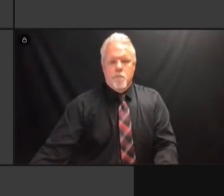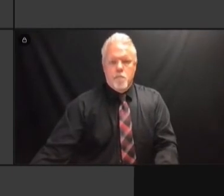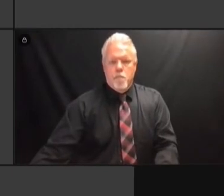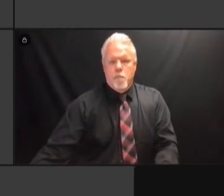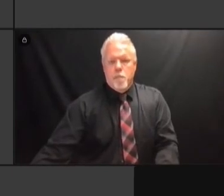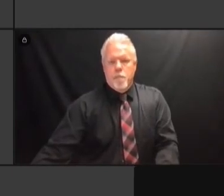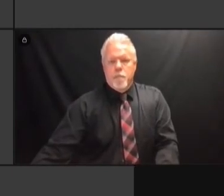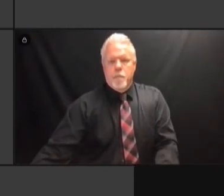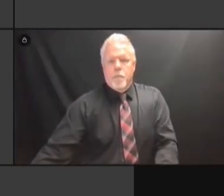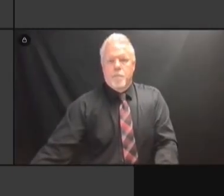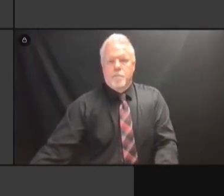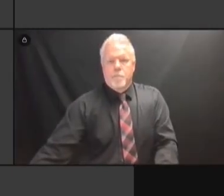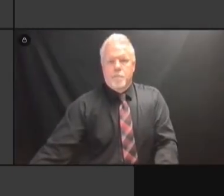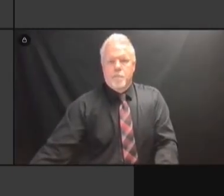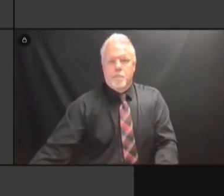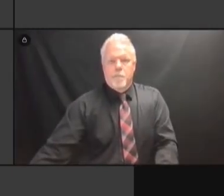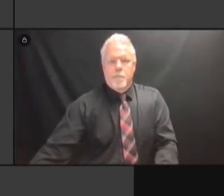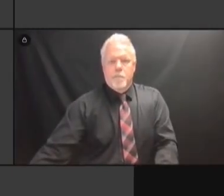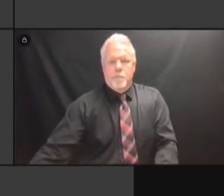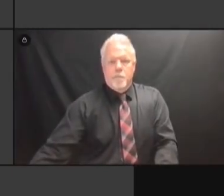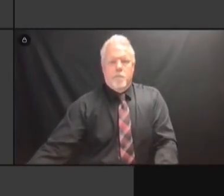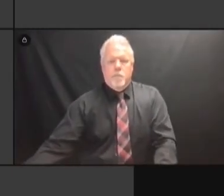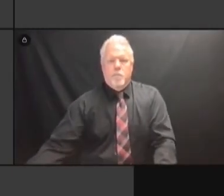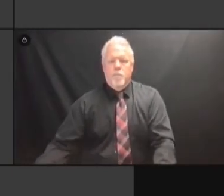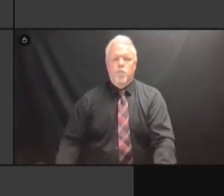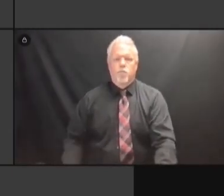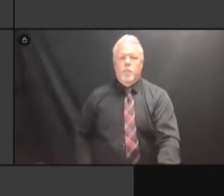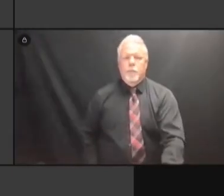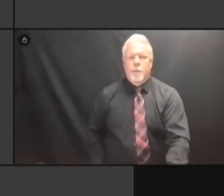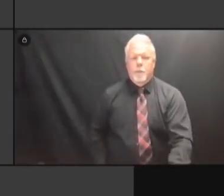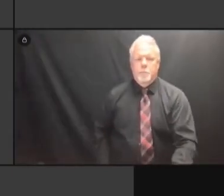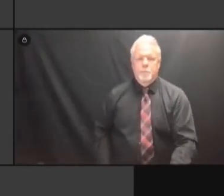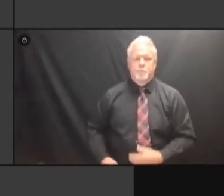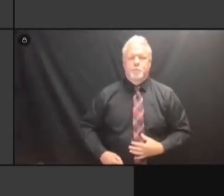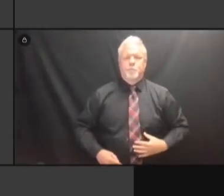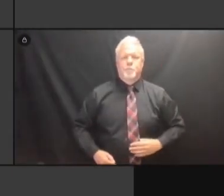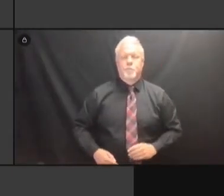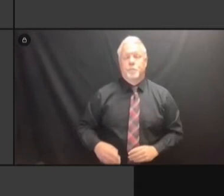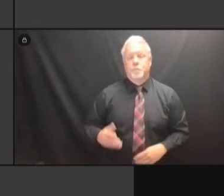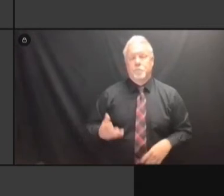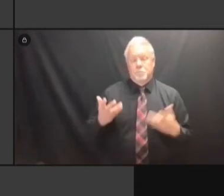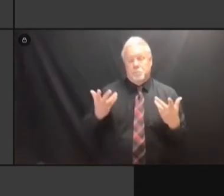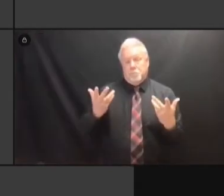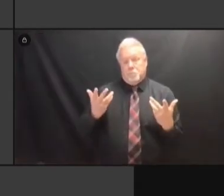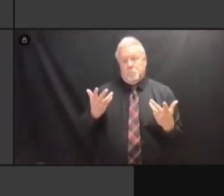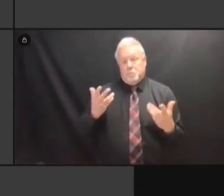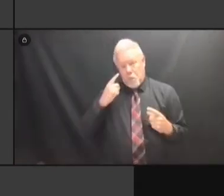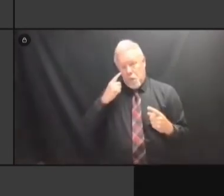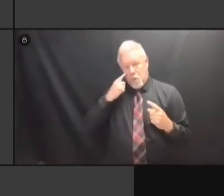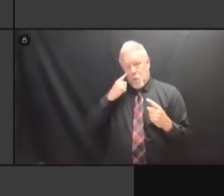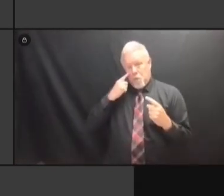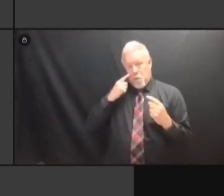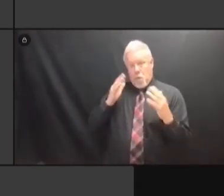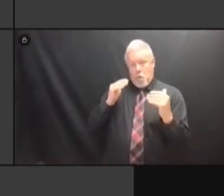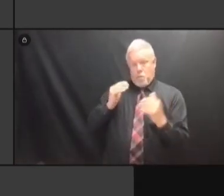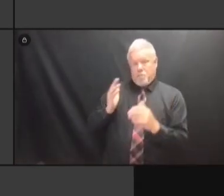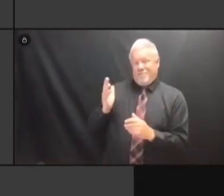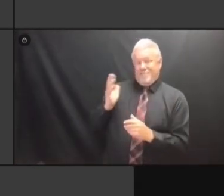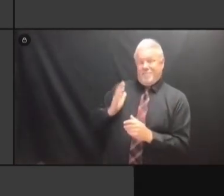AND THEN TO GO ON FURTHER, THAT I HOPE THAT THE AND THEN TO GO ON FURTHER, THAT I HOPE THAT THE PRESENTATION I HOPE THAT THE PRESENTATION I HOPE THAT THE PRESENTATION ABOUT I HOPE THAT THE PRESENTATION ABOUT THE I HOPE THAT THE PRESENTATION ABOUT THE 22nd I HOPE THAT THE PRESENTATION ABOUT THE 22nd CONGRESSIONAL ABOUT THE 22nd CONGRESSIONAL ABOUT THE 22nd CONGRESSIONAL DISTRICT ABOUT THE 22nd CONGRESSIONAL DISTRICT ISSUES ABOUT THE 22nd CONGRESSIONAL DISTRICT ISSUES WILL ABOUT THE 22nd CONGRESSIONAL DISTRICT ISSUES WILL GENERATE ABOUT THE 22nd CONGRESSIONAL DISTRICT ISSUES WILL GENERATE A DISTRICT ISSUES WILL GENERATE A DISTRICT ISSUES WILL GENERATE A DISCUSSION